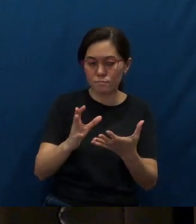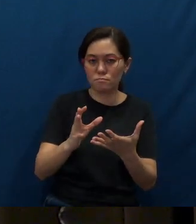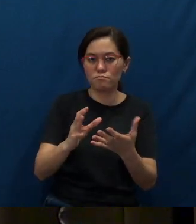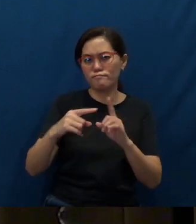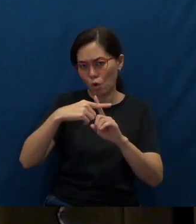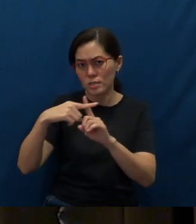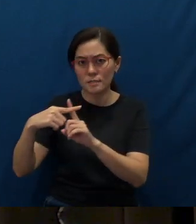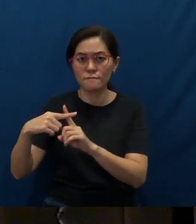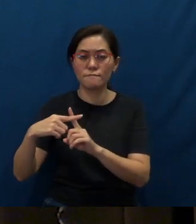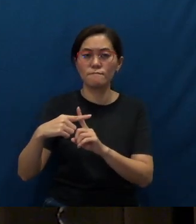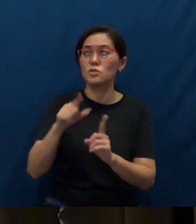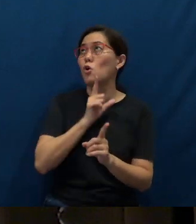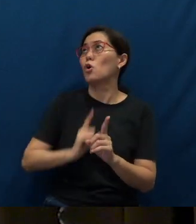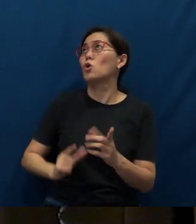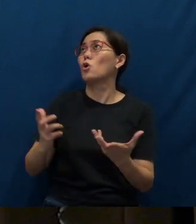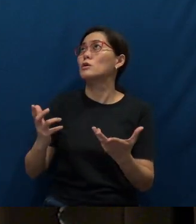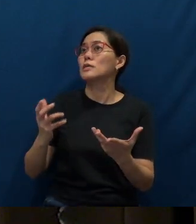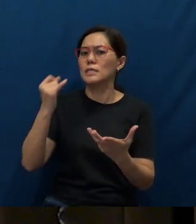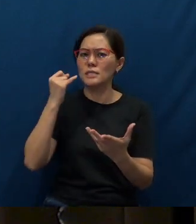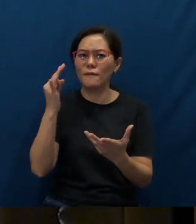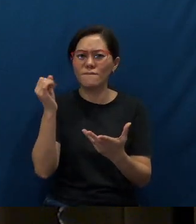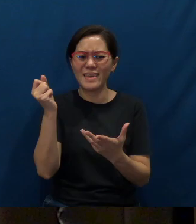And Lord, if there are strained relationships, Lord,